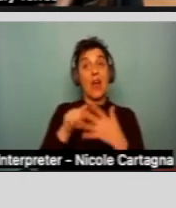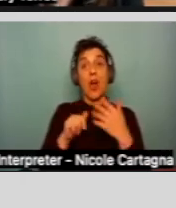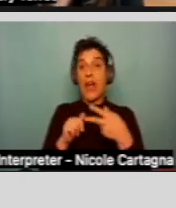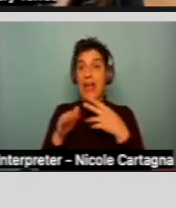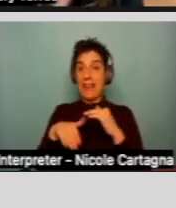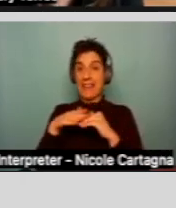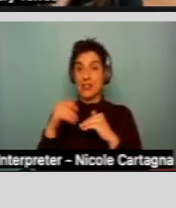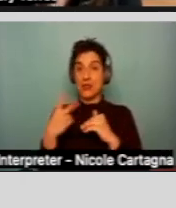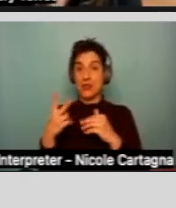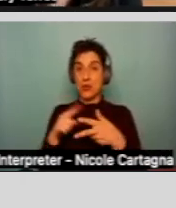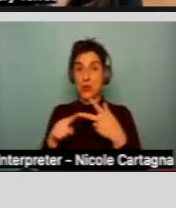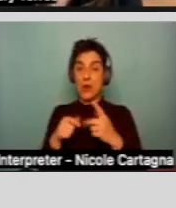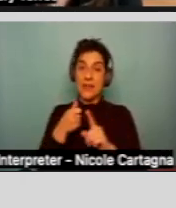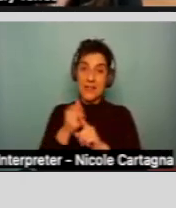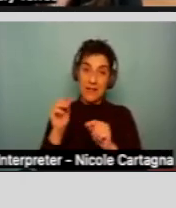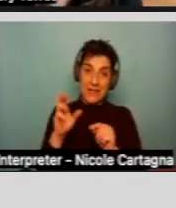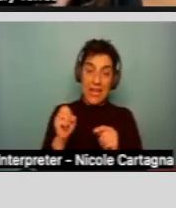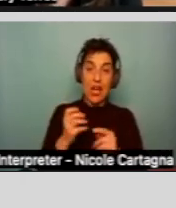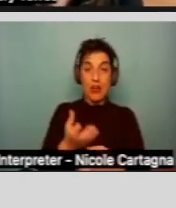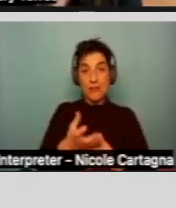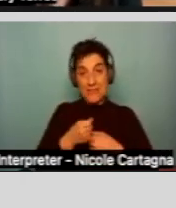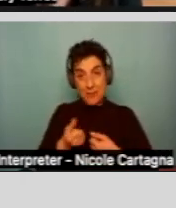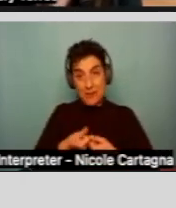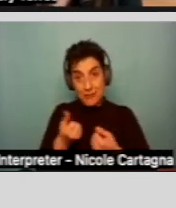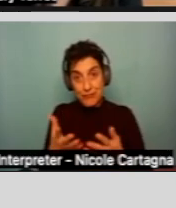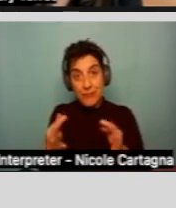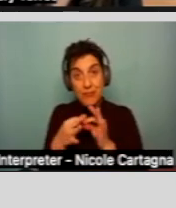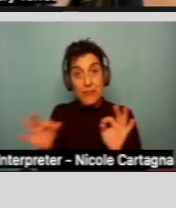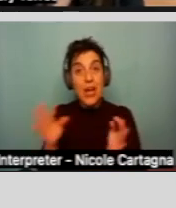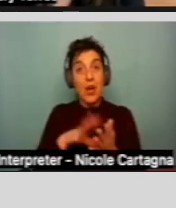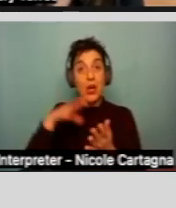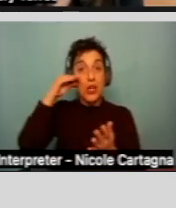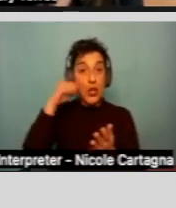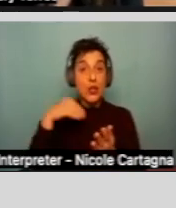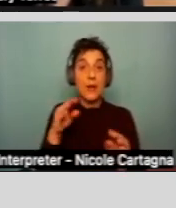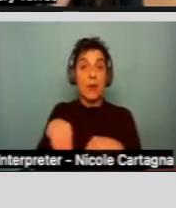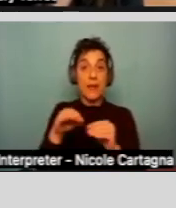So self?care, receptive and expressive language, and learning and mobility and self?direction